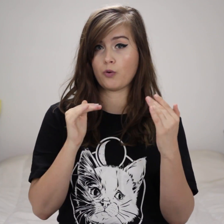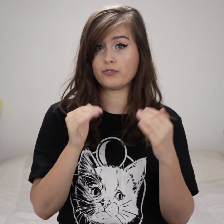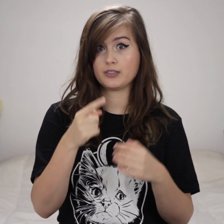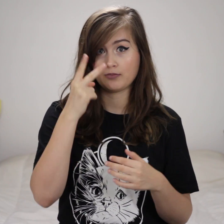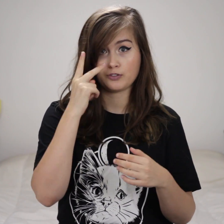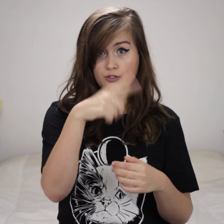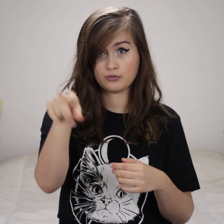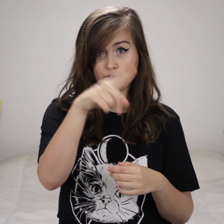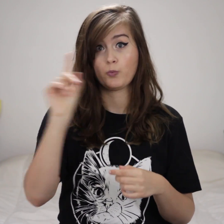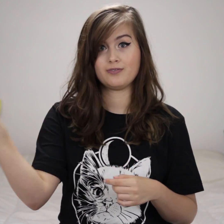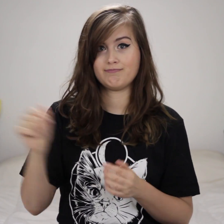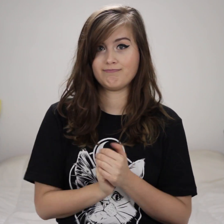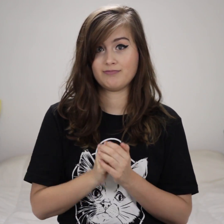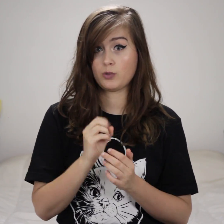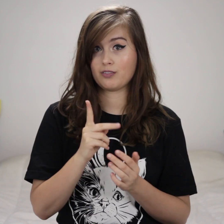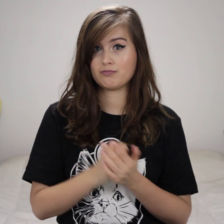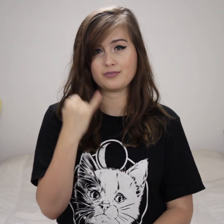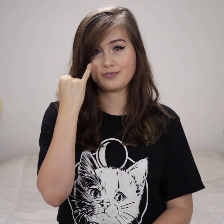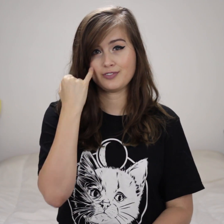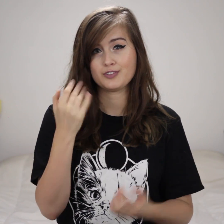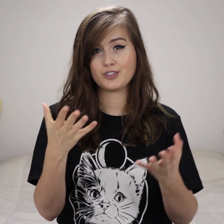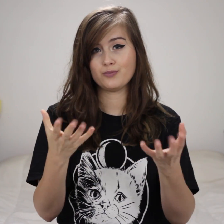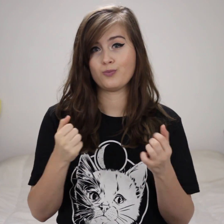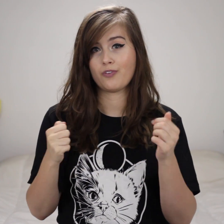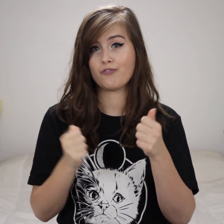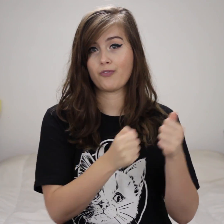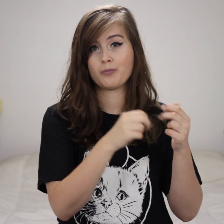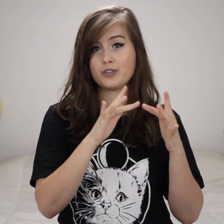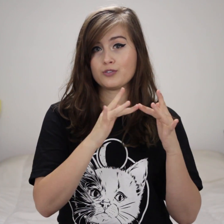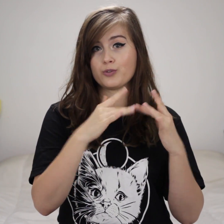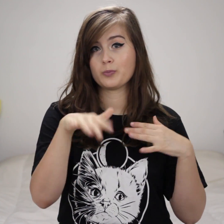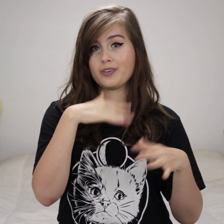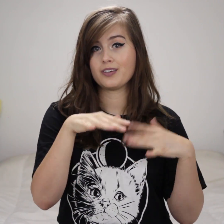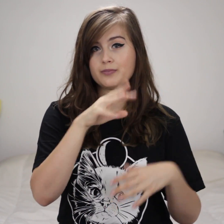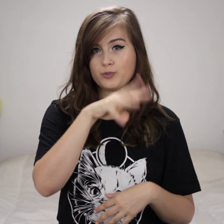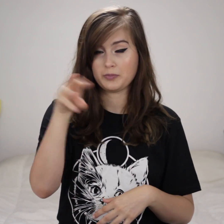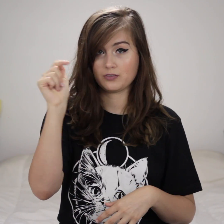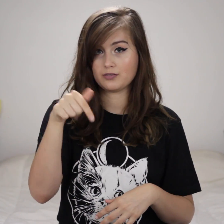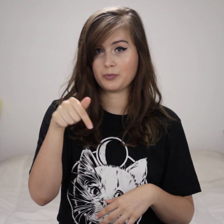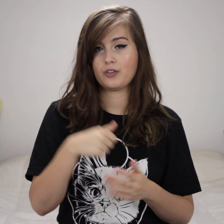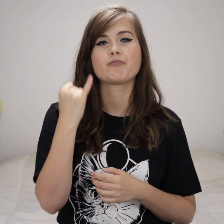Hopefully, I'll see you there! If you want to follow me on social media, links to that will be down below.